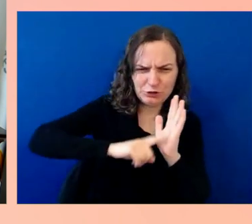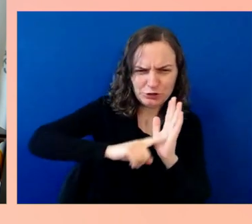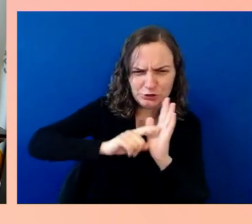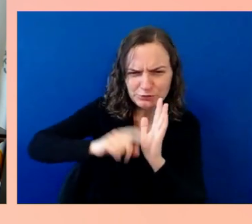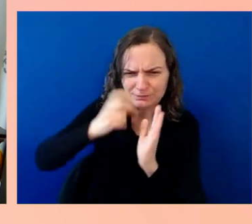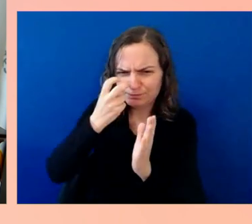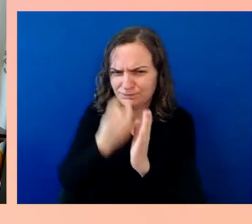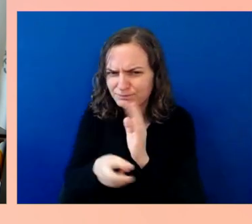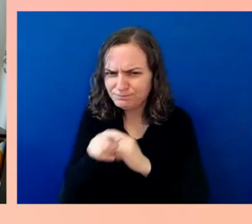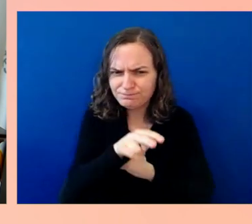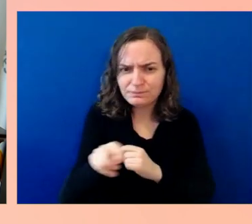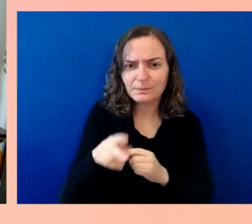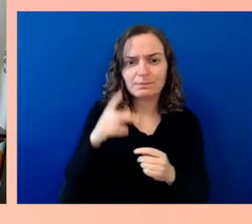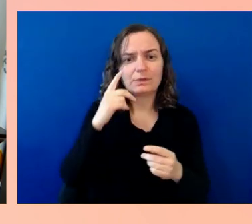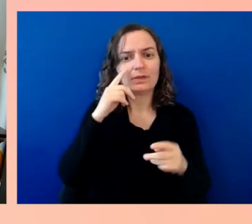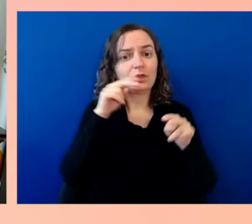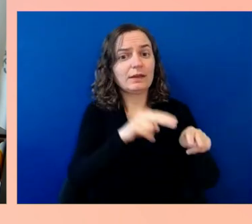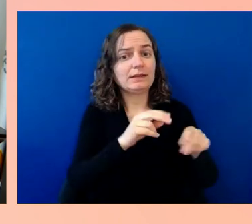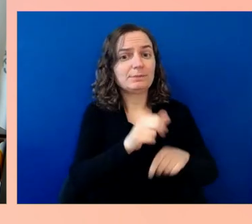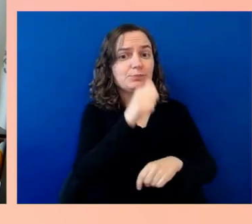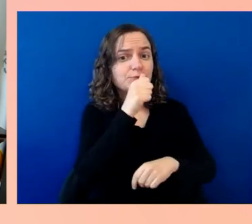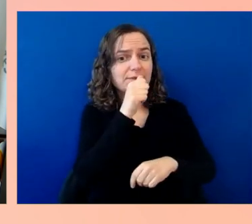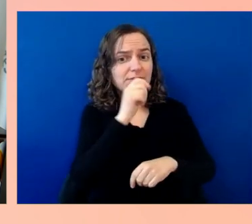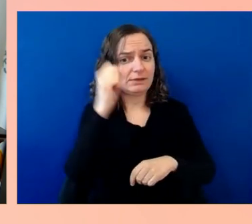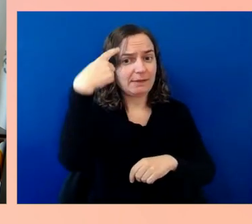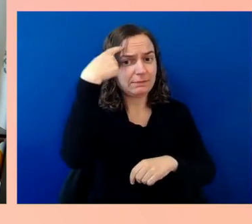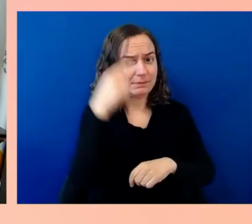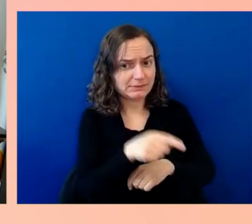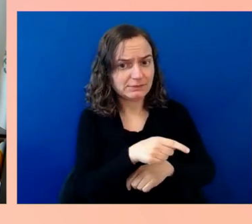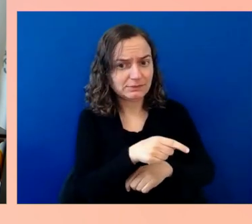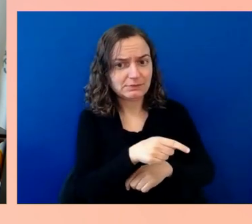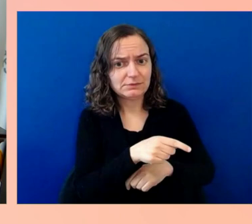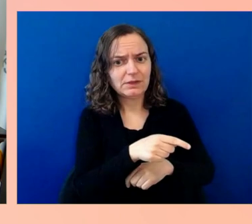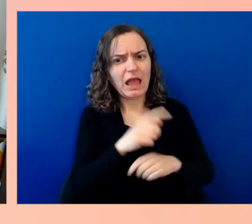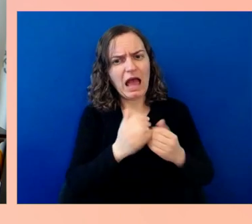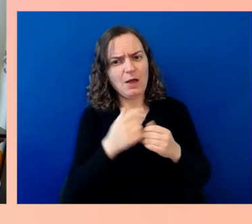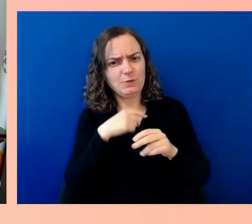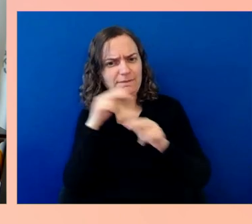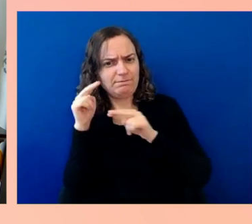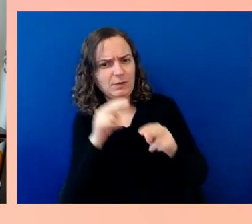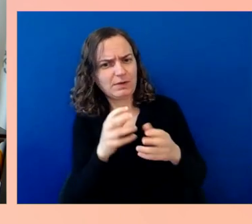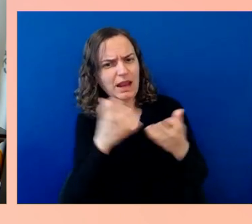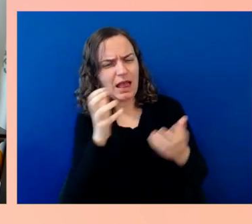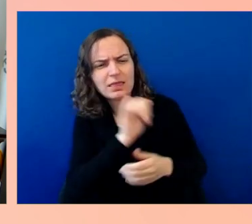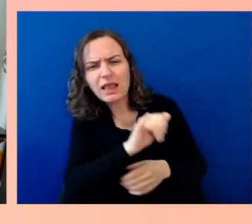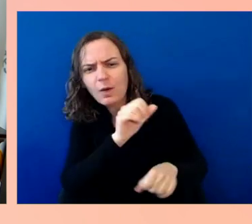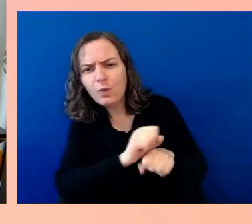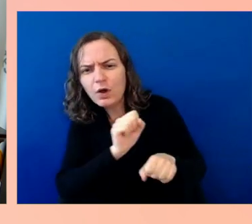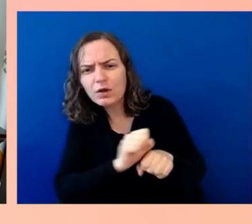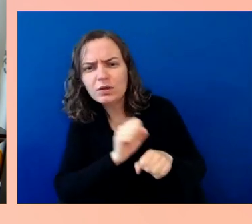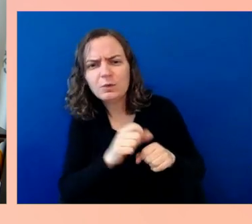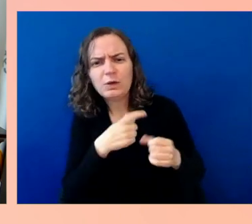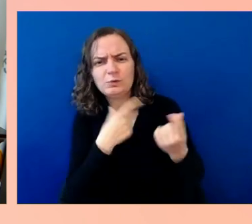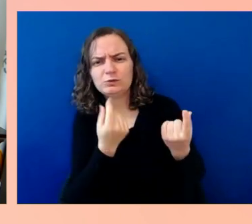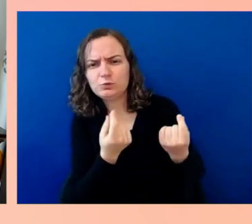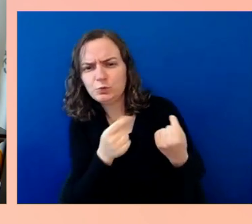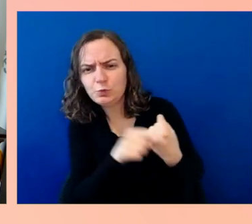we do here as well. We will help with basic research, and then as the private sector carries these transformational technologies